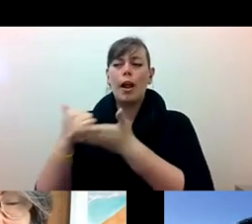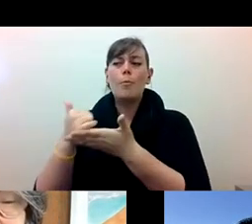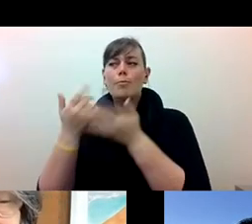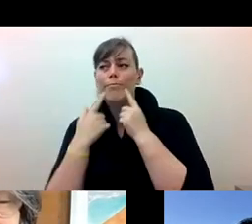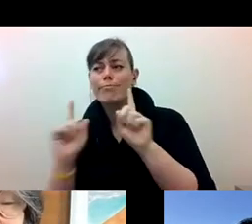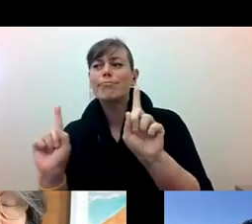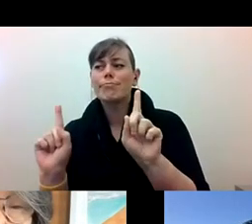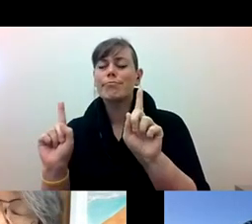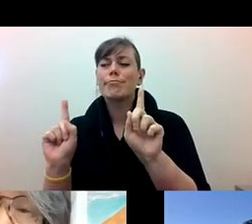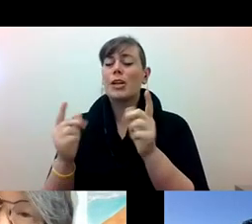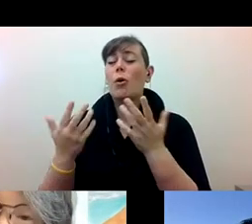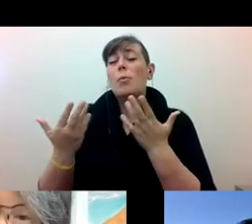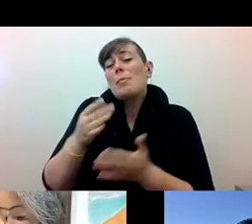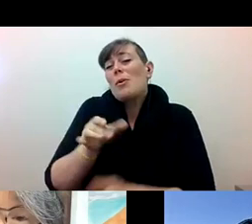pam tau lee: Okay. Diane Fujino: Maybe what else needs to be done.